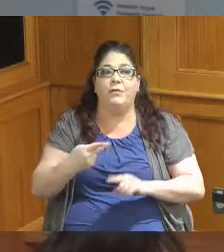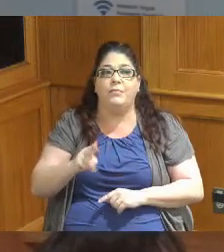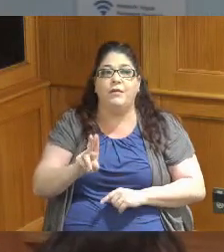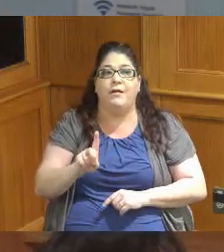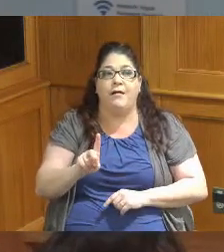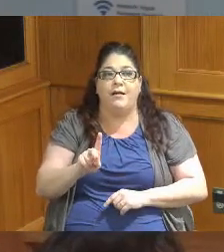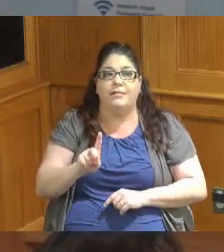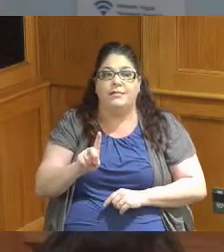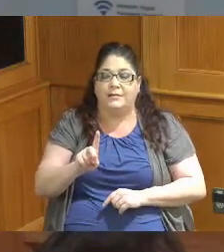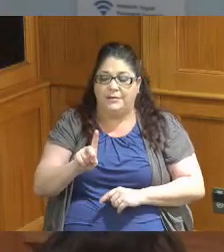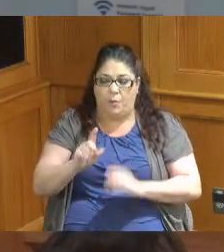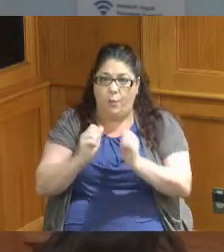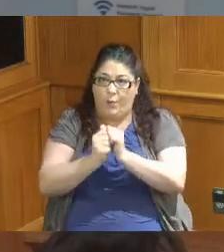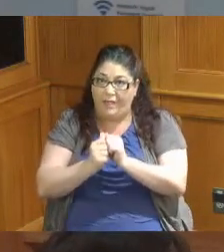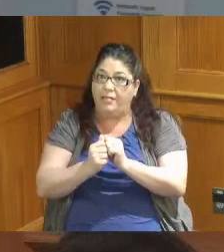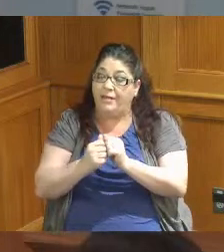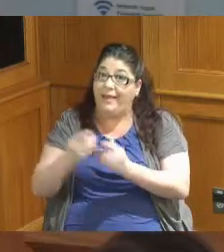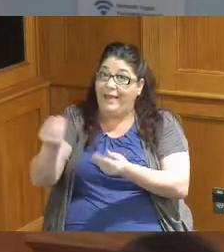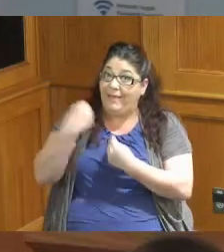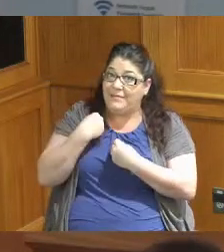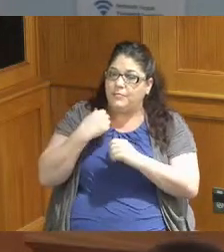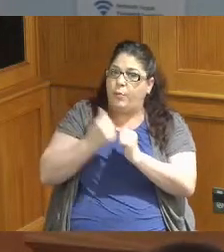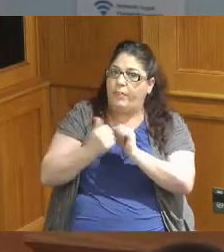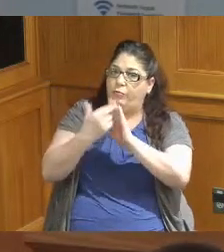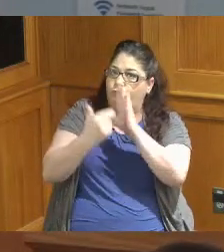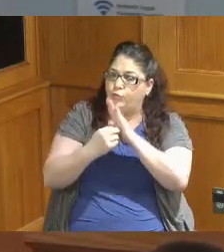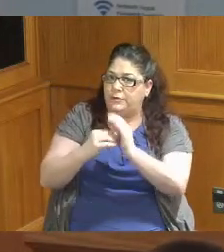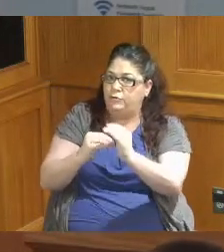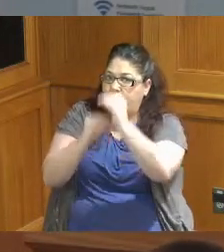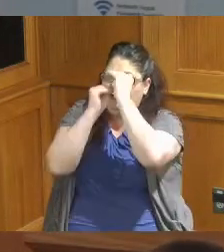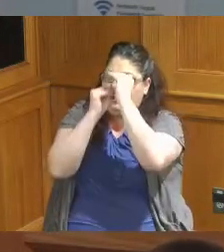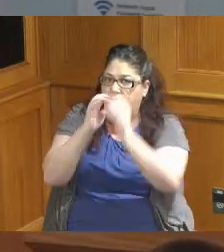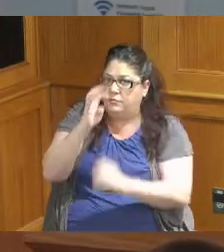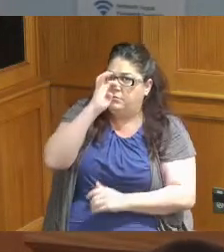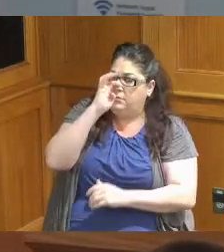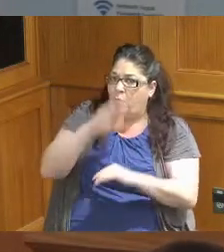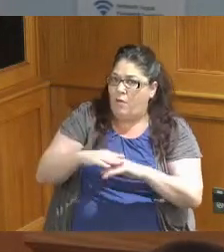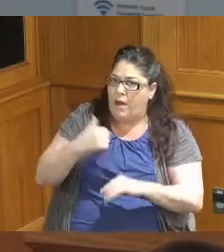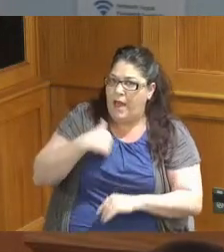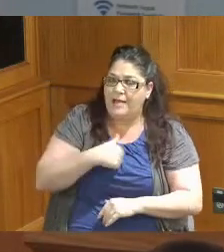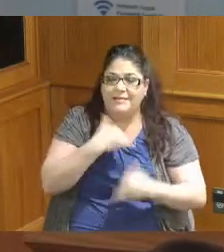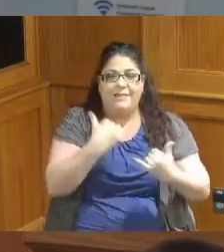has lots of restrictions on it in terms of how it can be used gotcha great okay thank you thank you